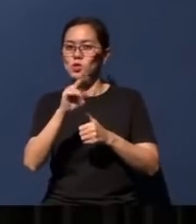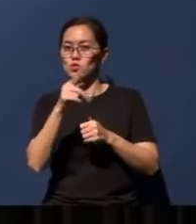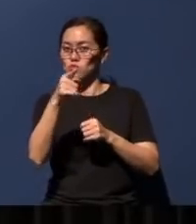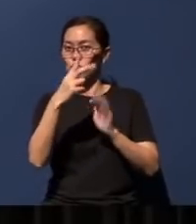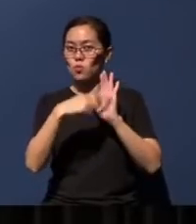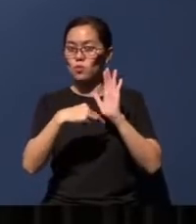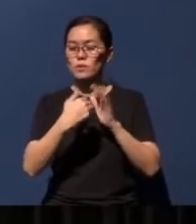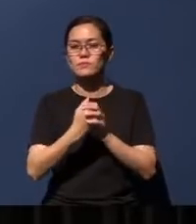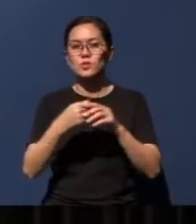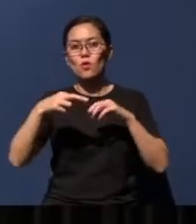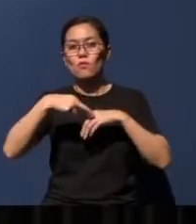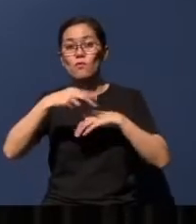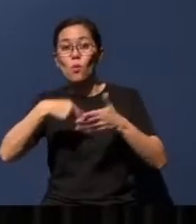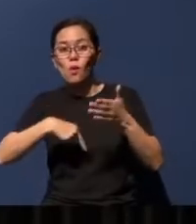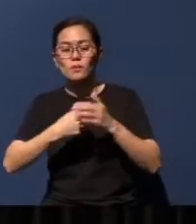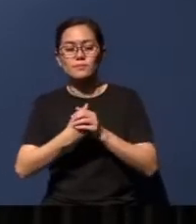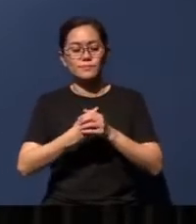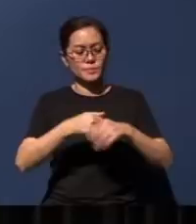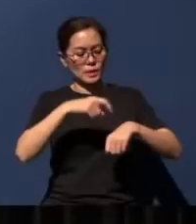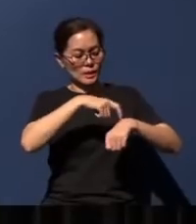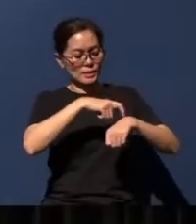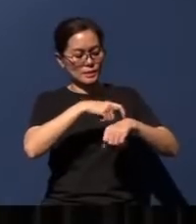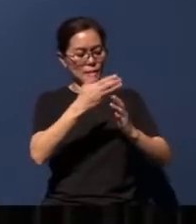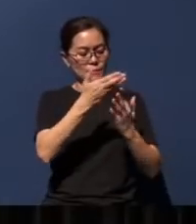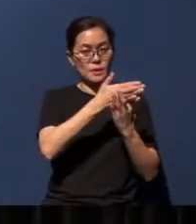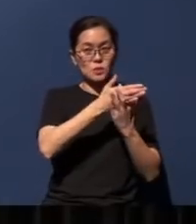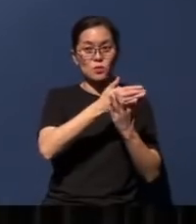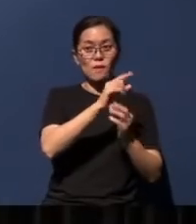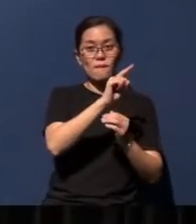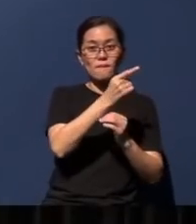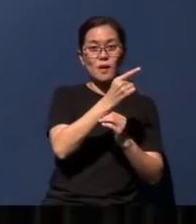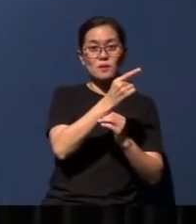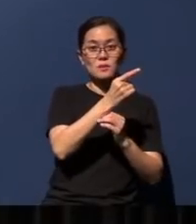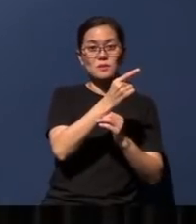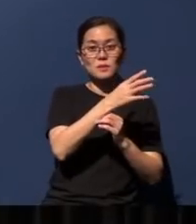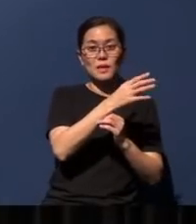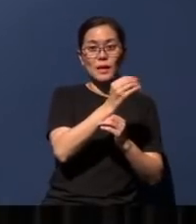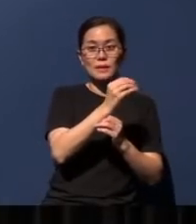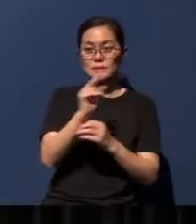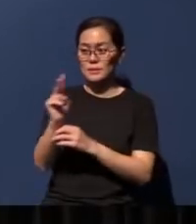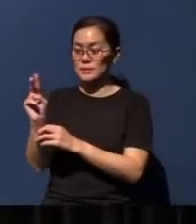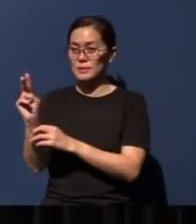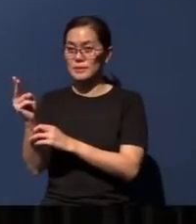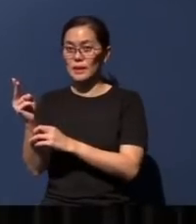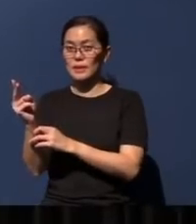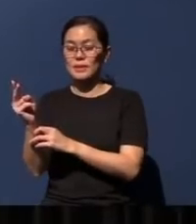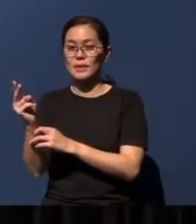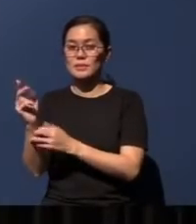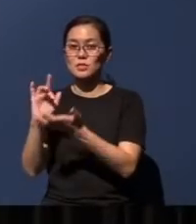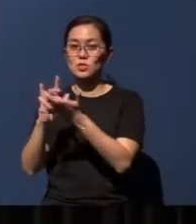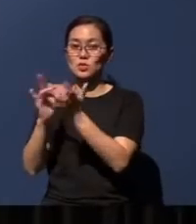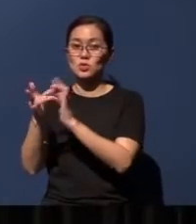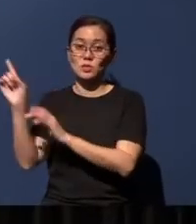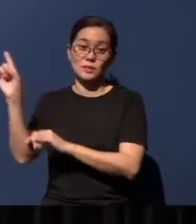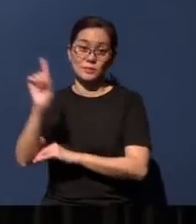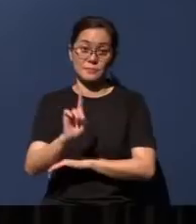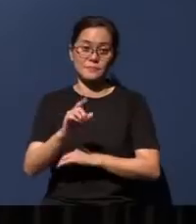it refers to the period of time between the first and the second coming of Christ. So literally, it